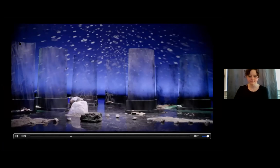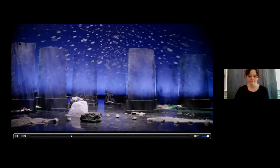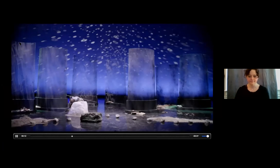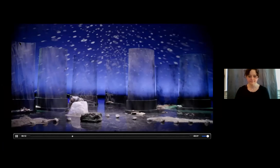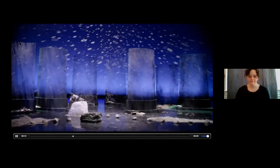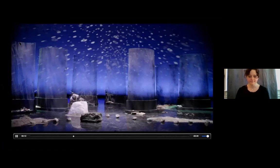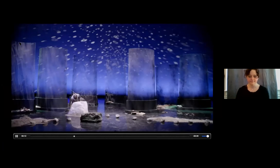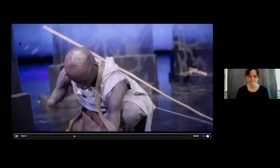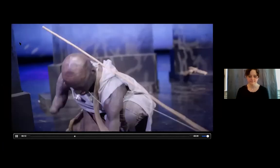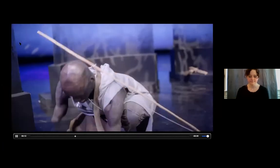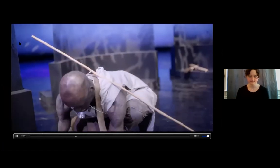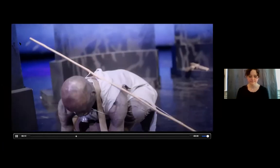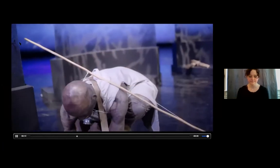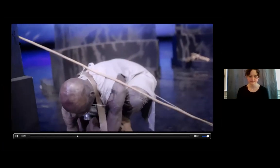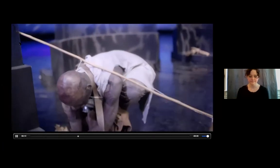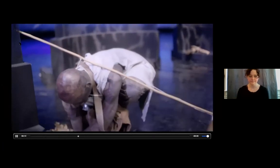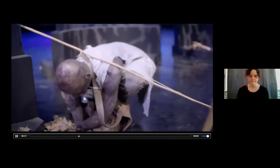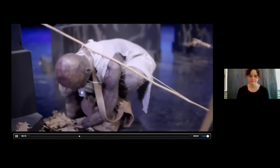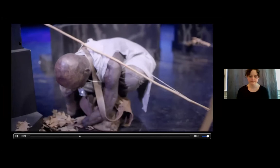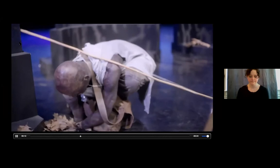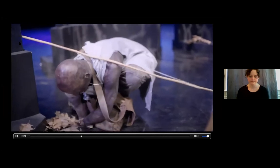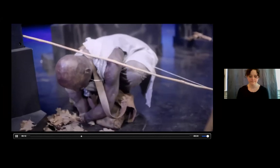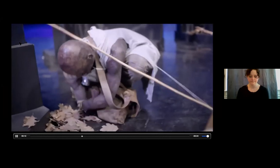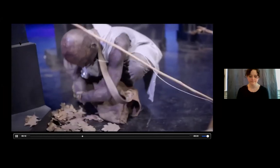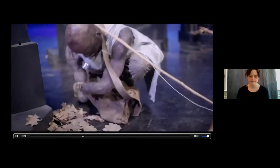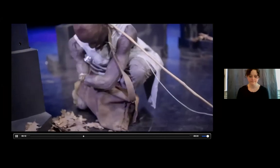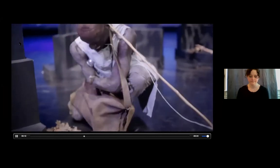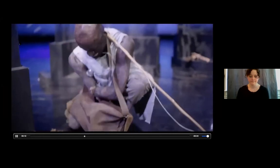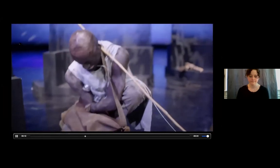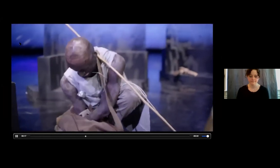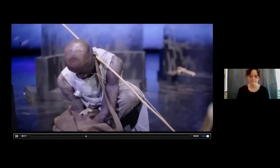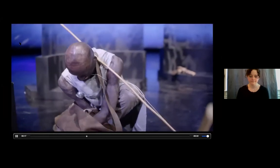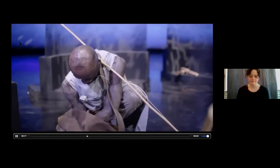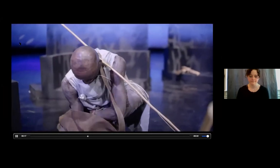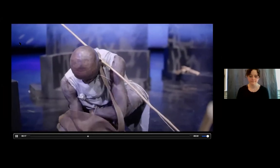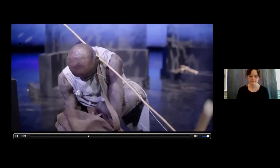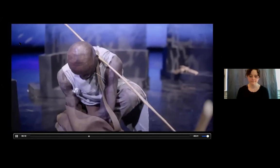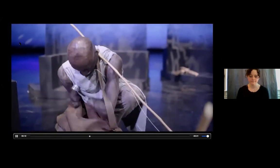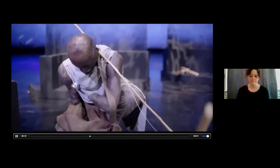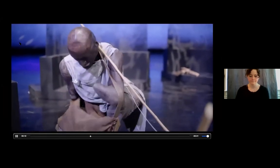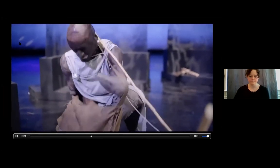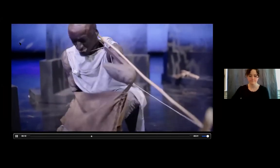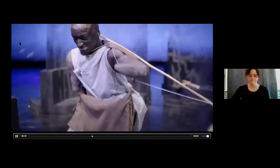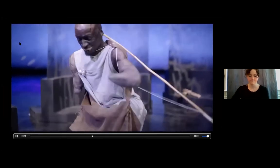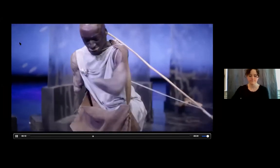I normally spend today remembering the past, honouring our dead, and marvelling